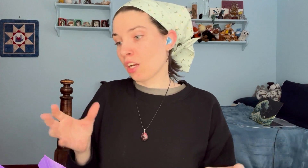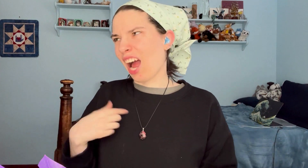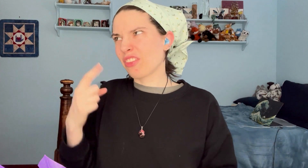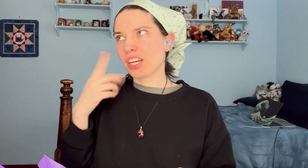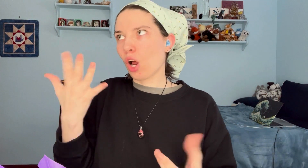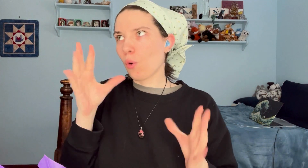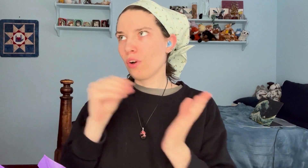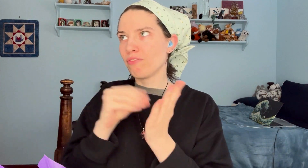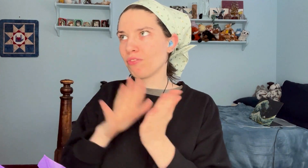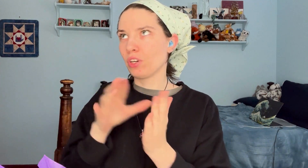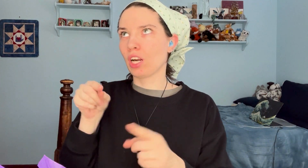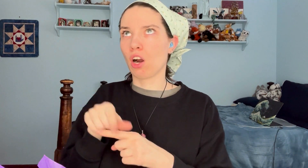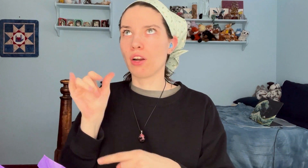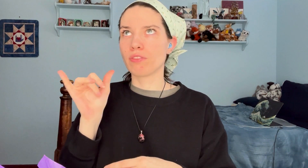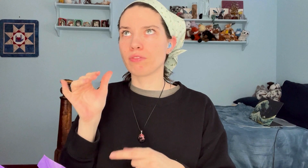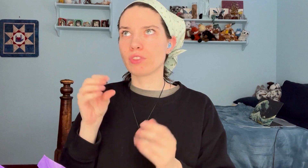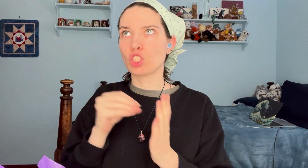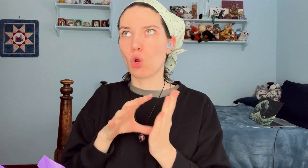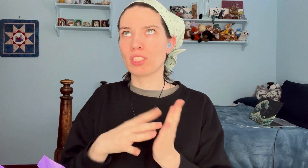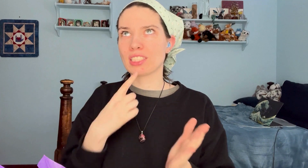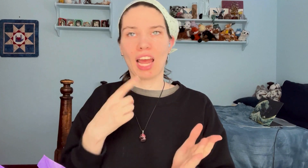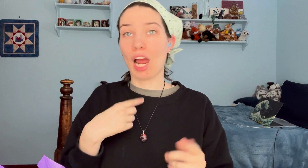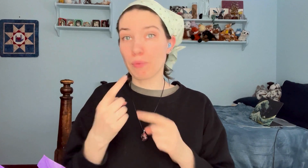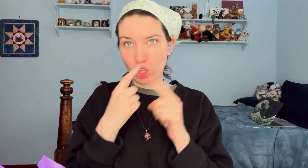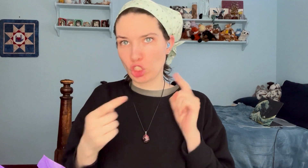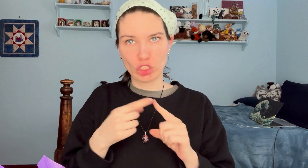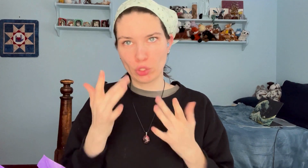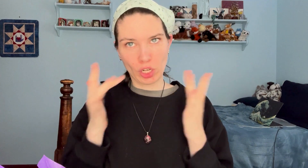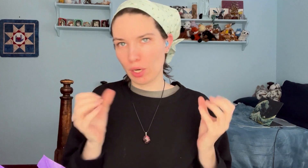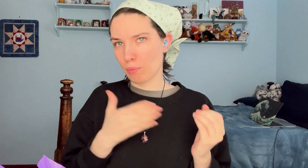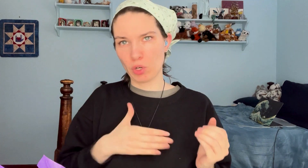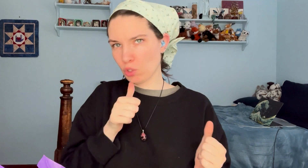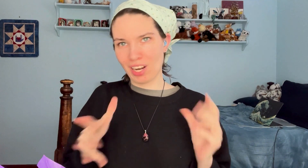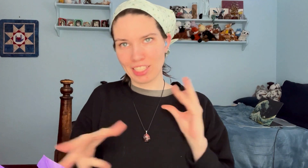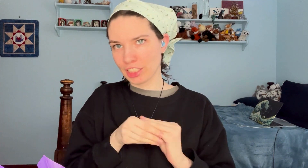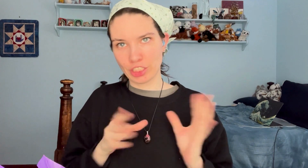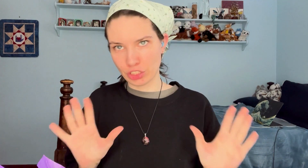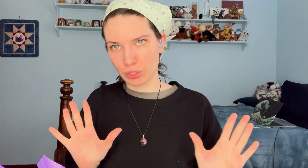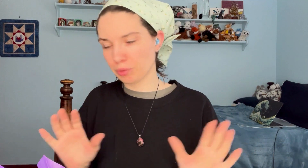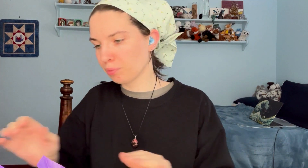I think I already mentioned it on the notes saying I'm allergic to glitter, please do not add it to the box